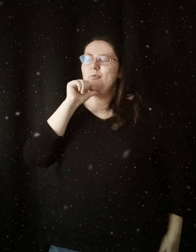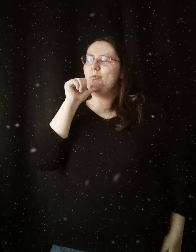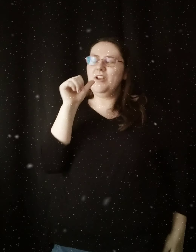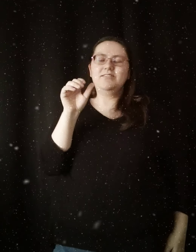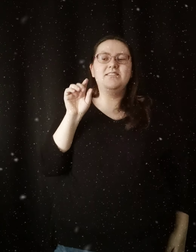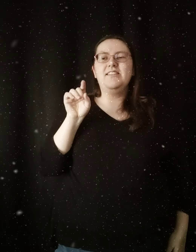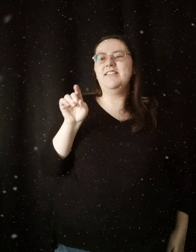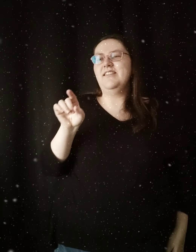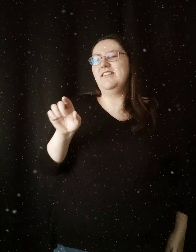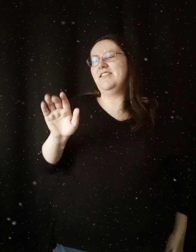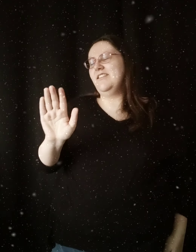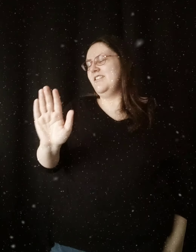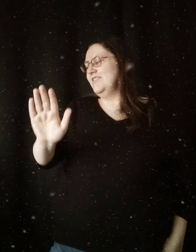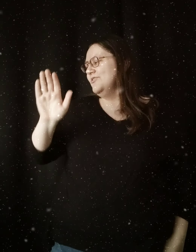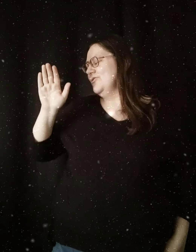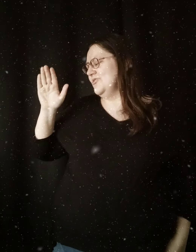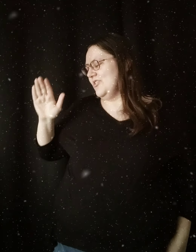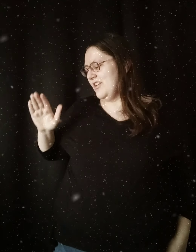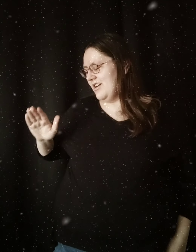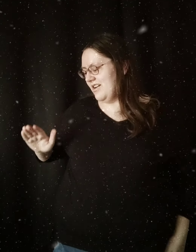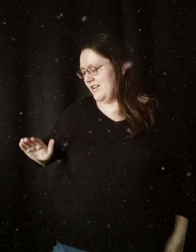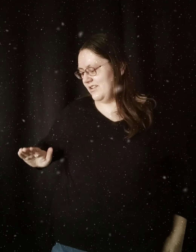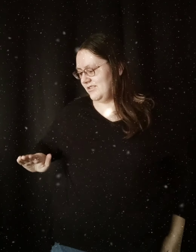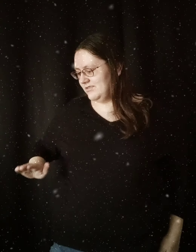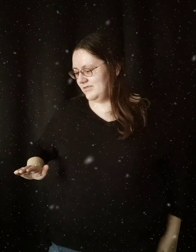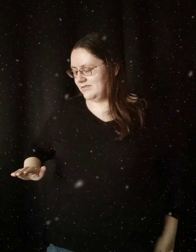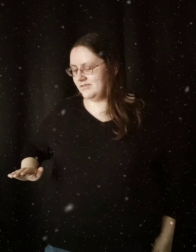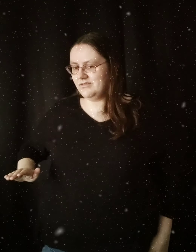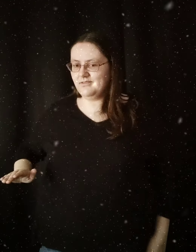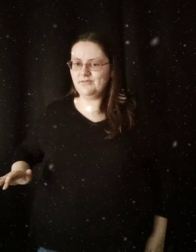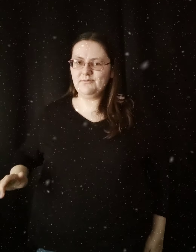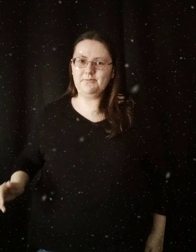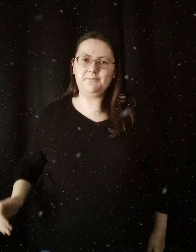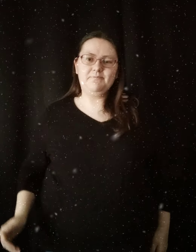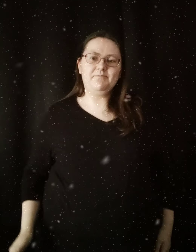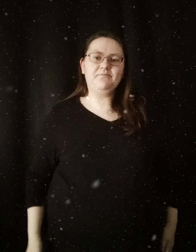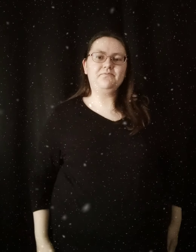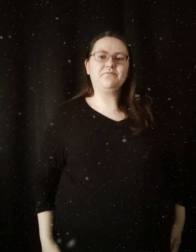It wasn't his child